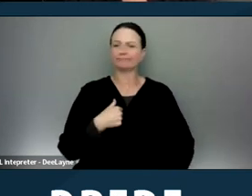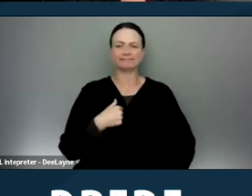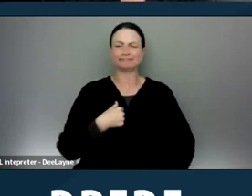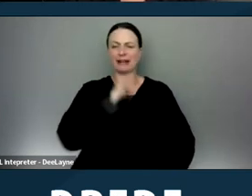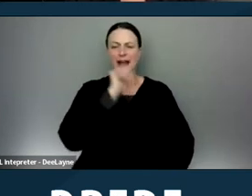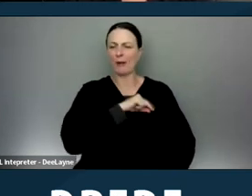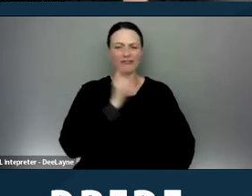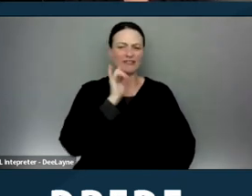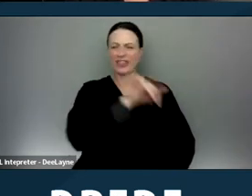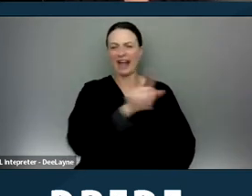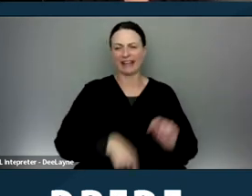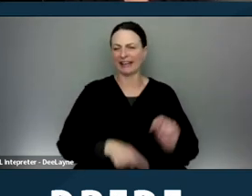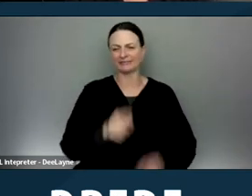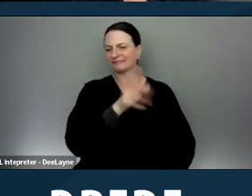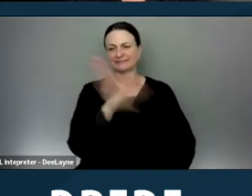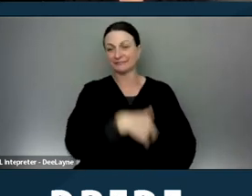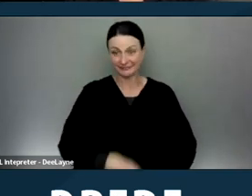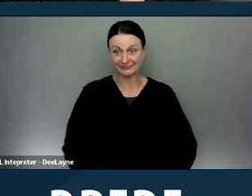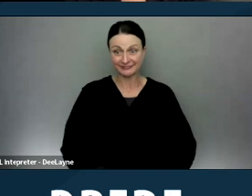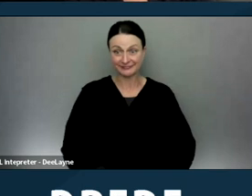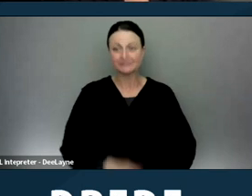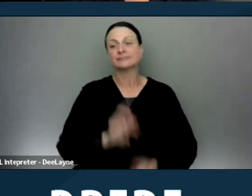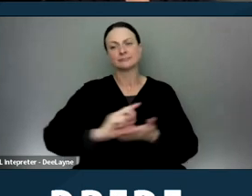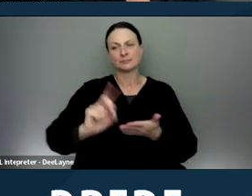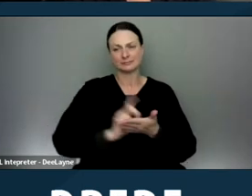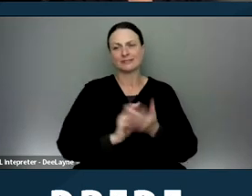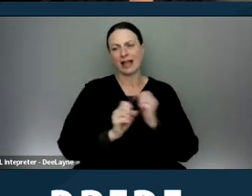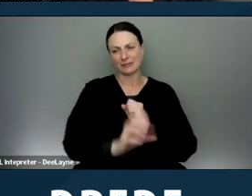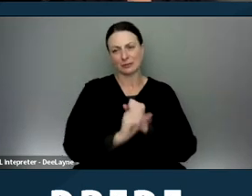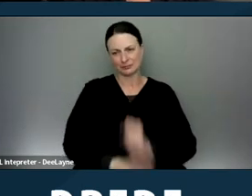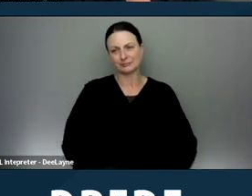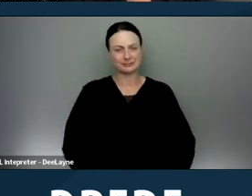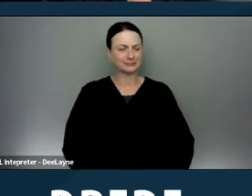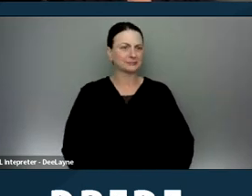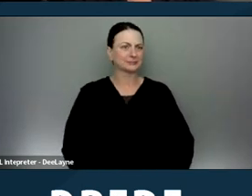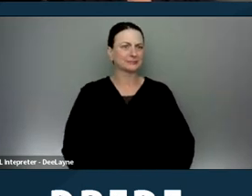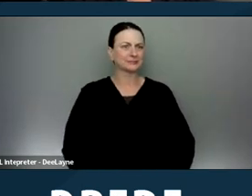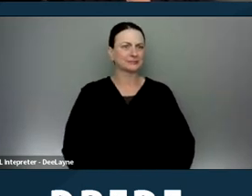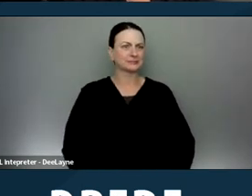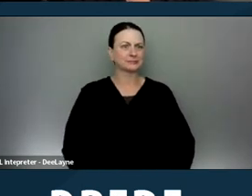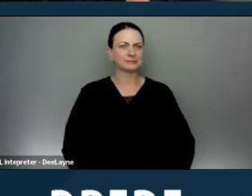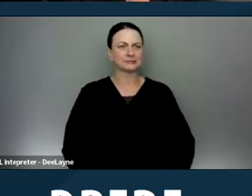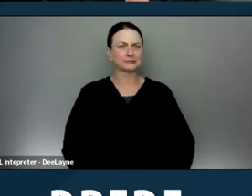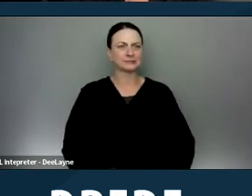I cannot apply for that unit. That's a discriminatory advertisement. Right below there,